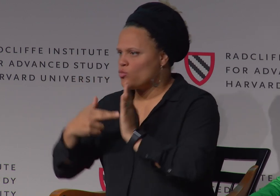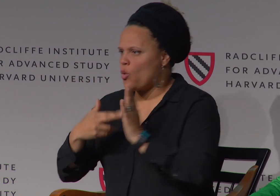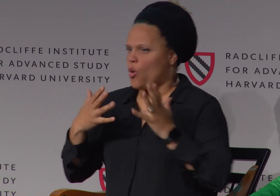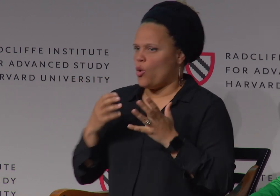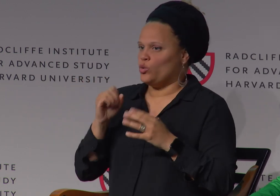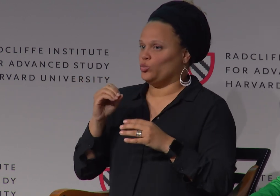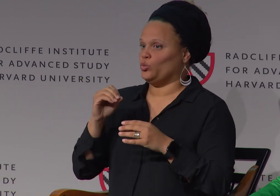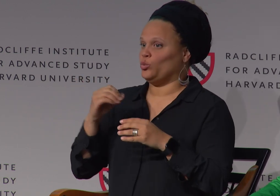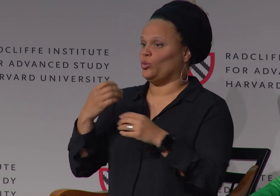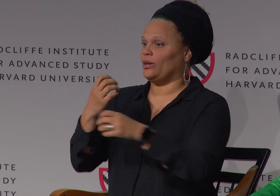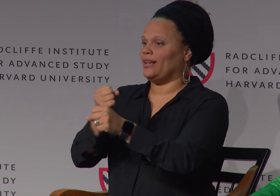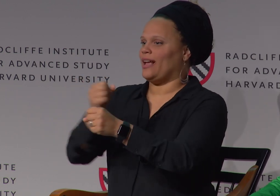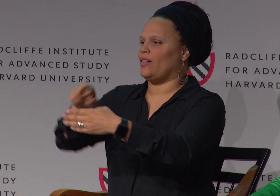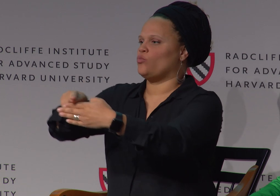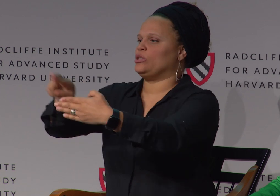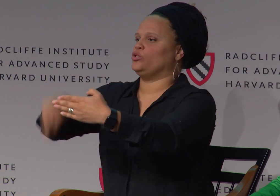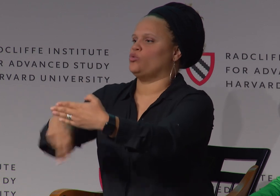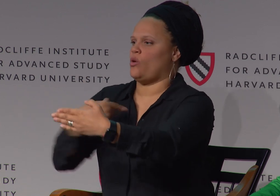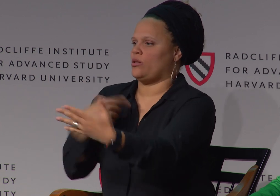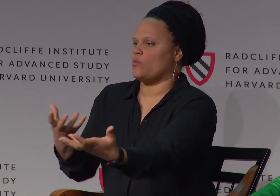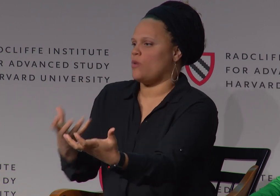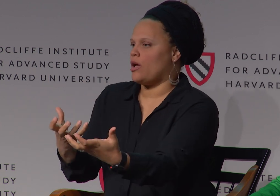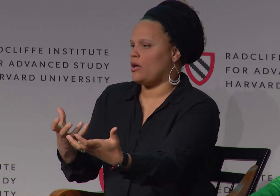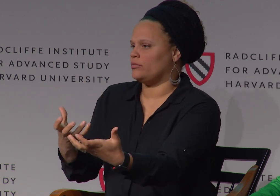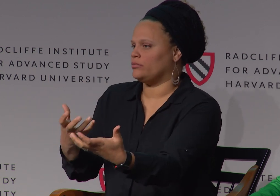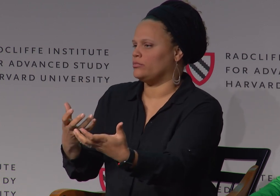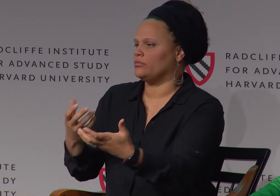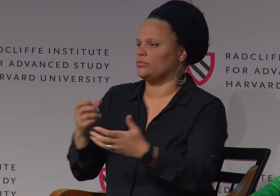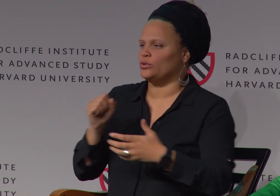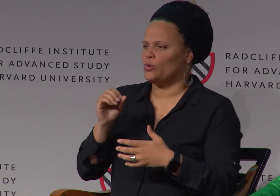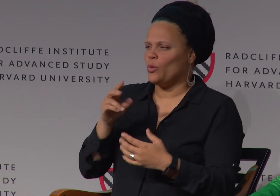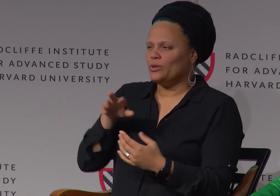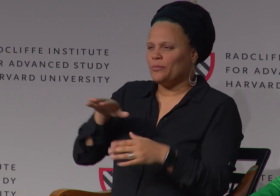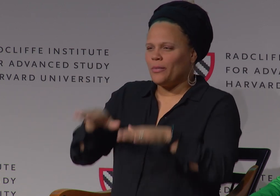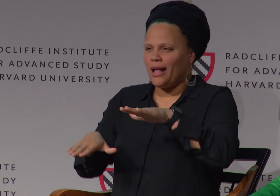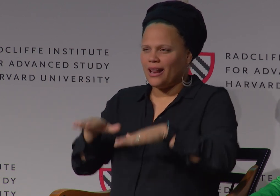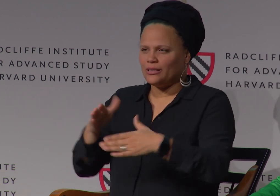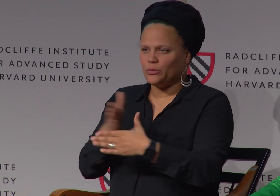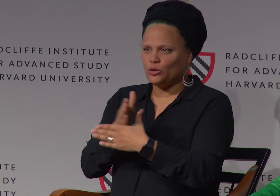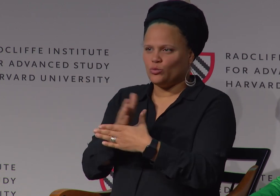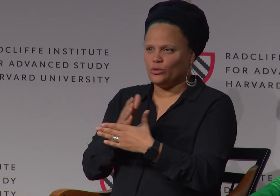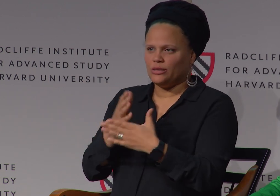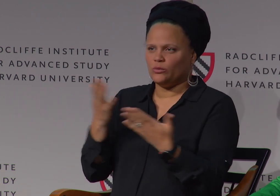about the communication roles. And again, the objective is to get the results that I want.